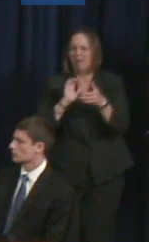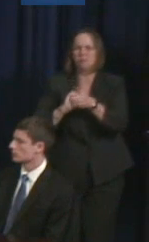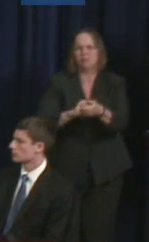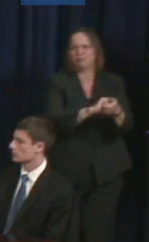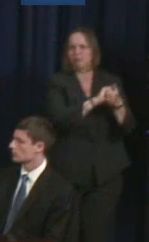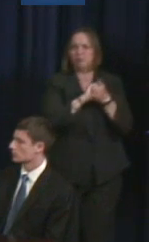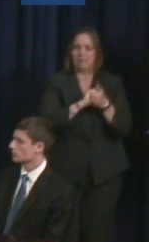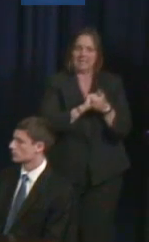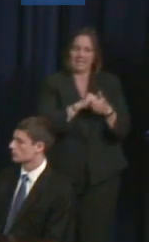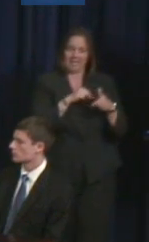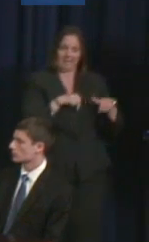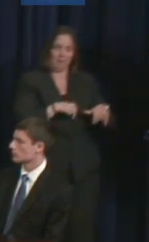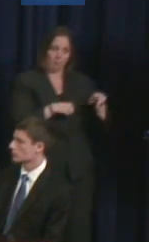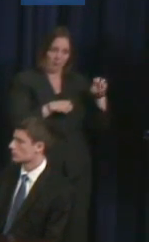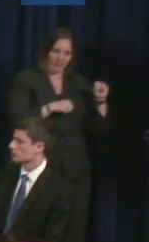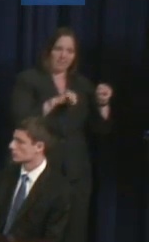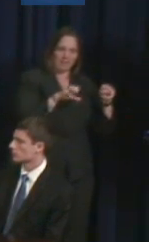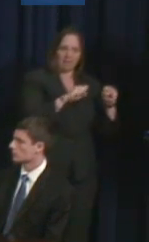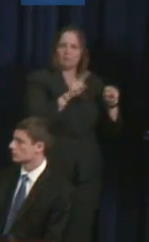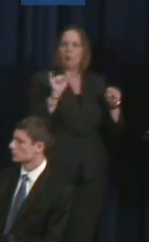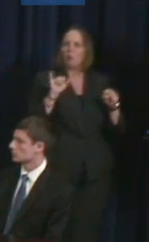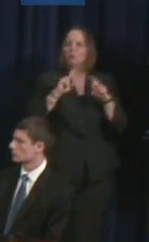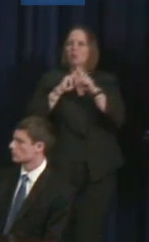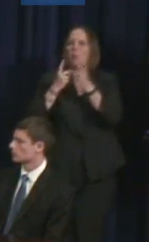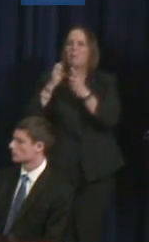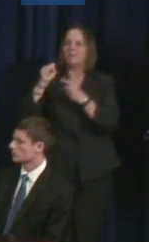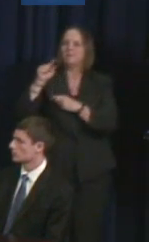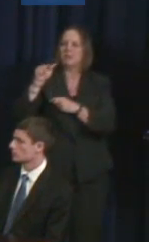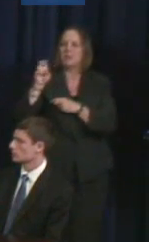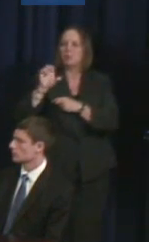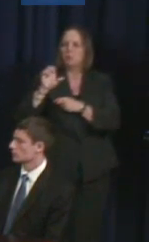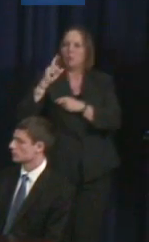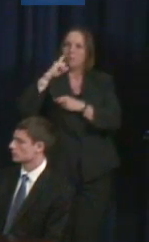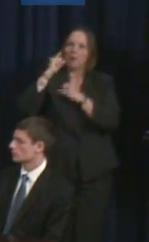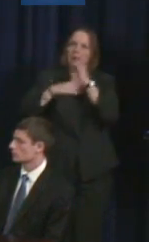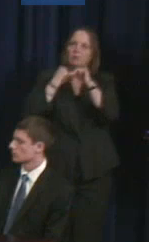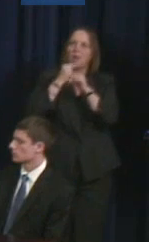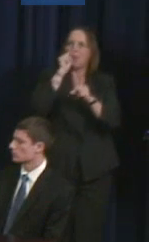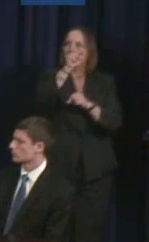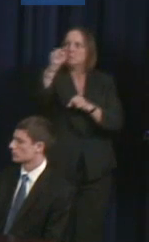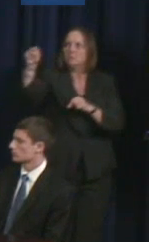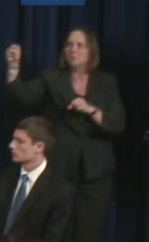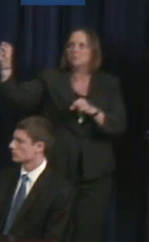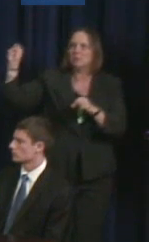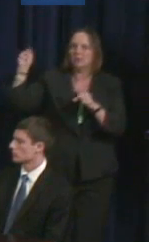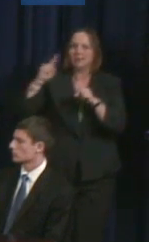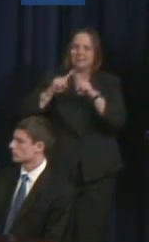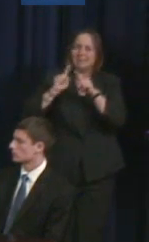area that we work on when we travel overseas because in many communities the faith community is very important